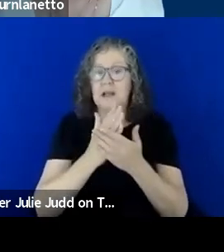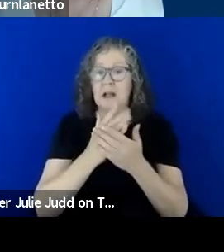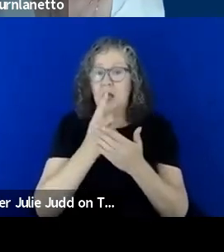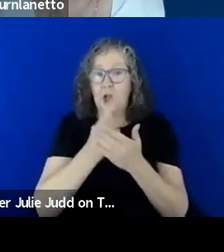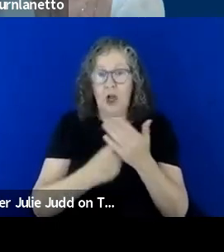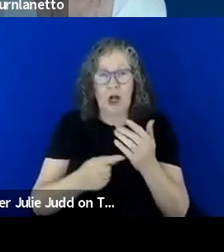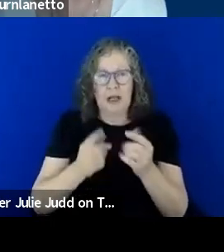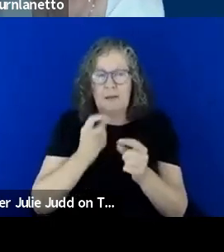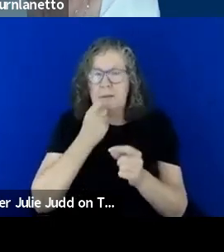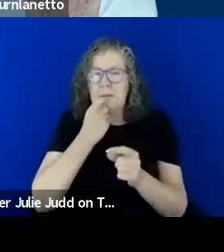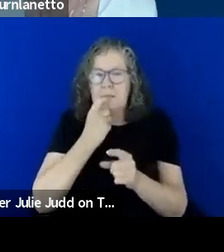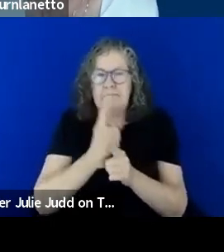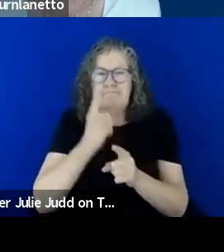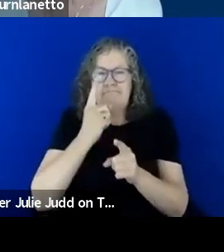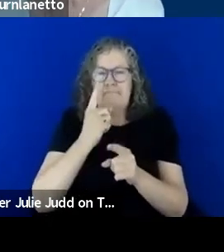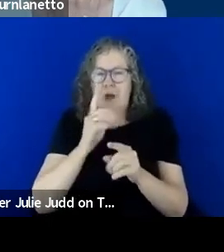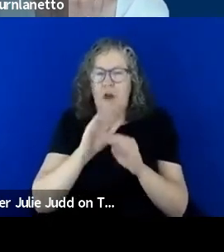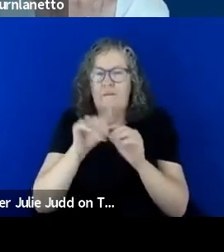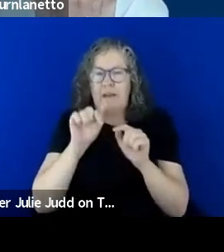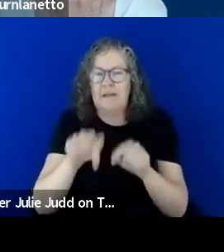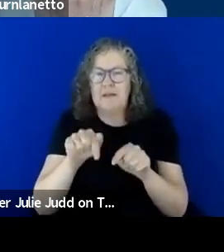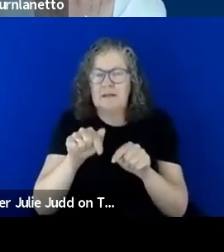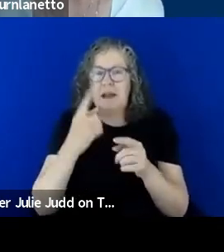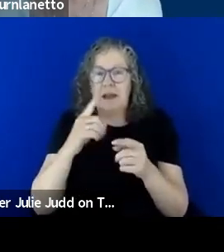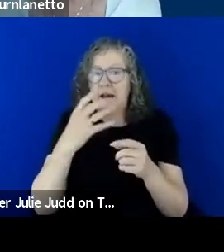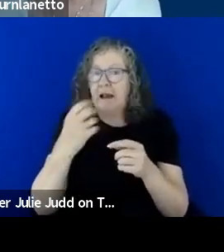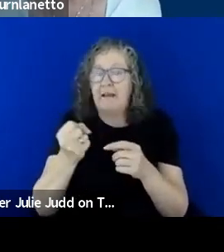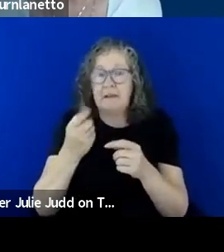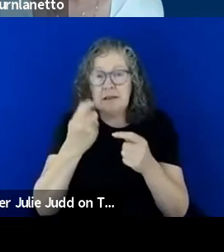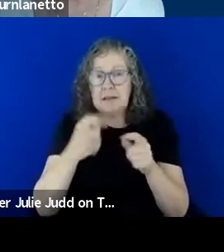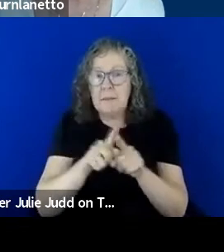and there have been you know similar conversations happening for a while we've had some chat around